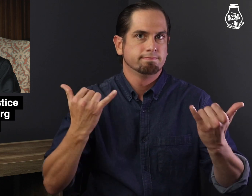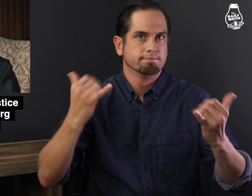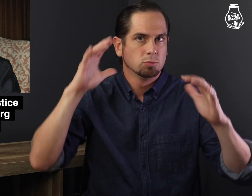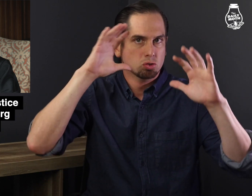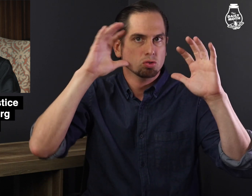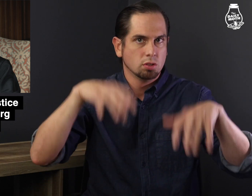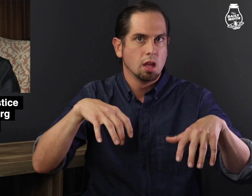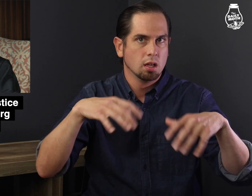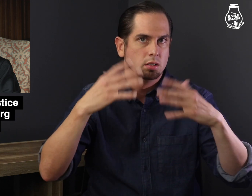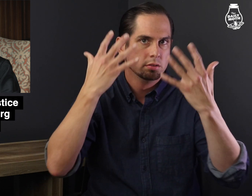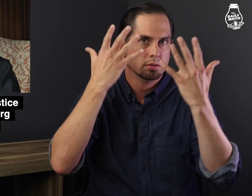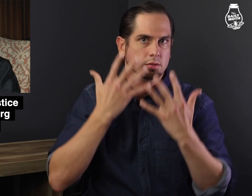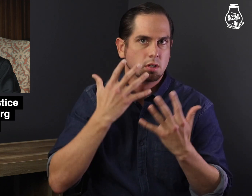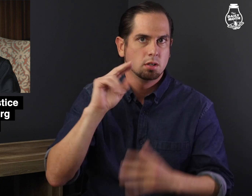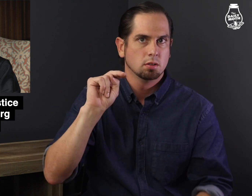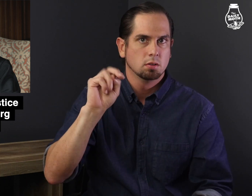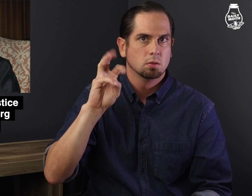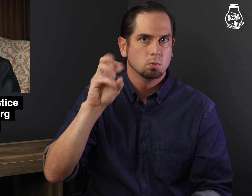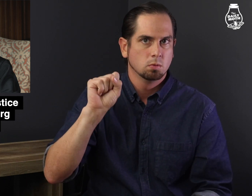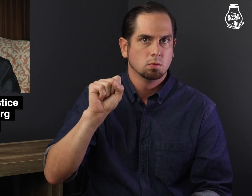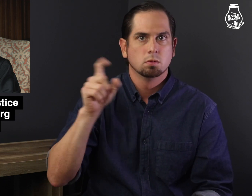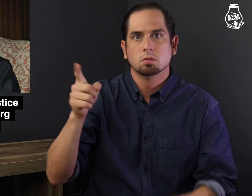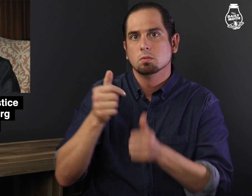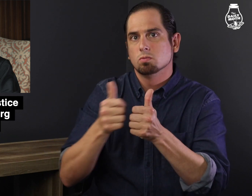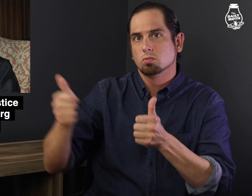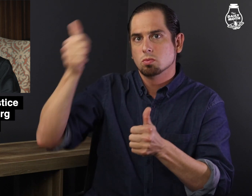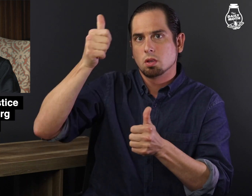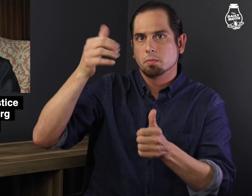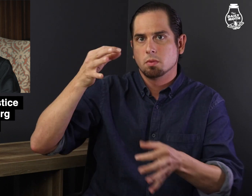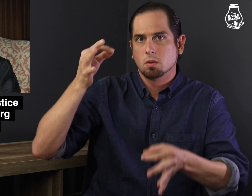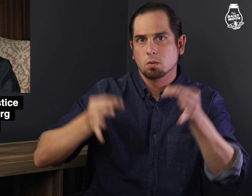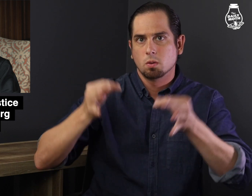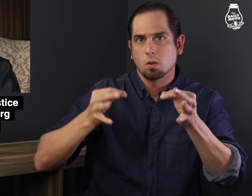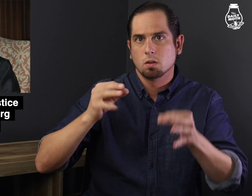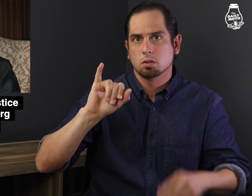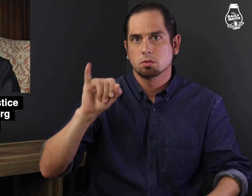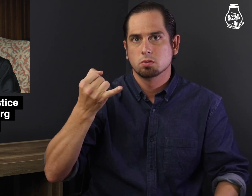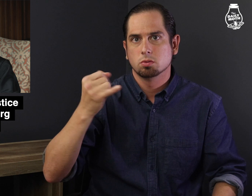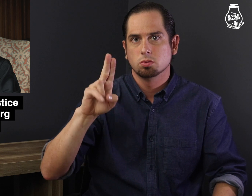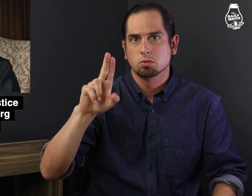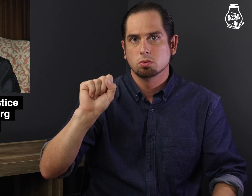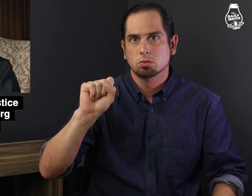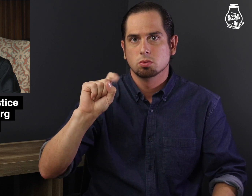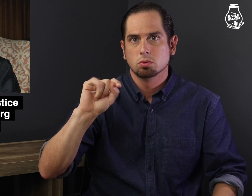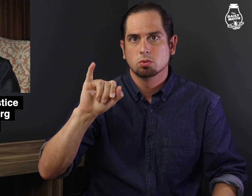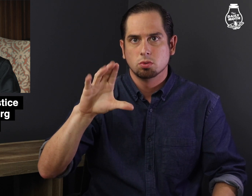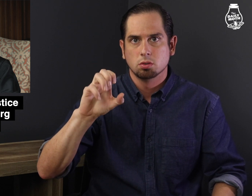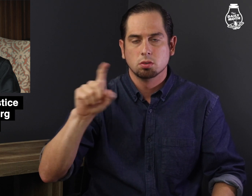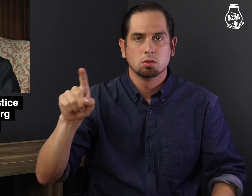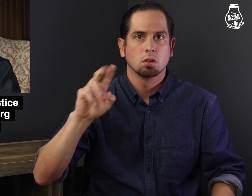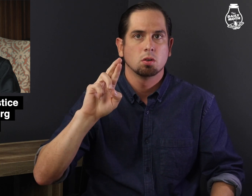In very shocking and sad news, Supreme Court Justice